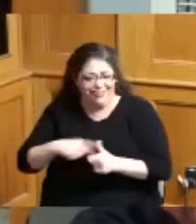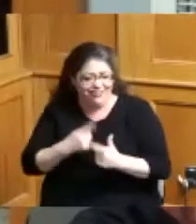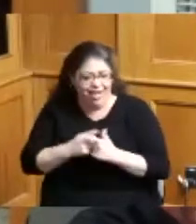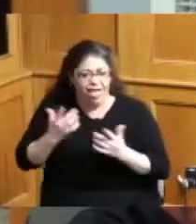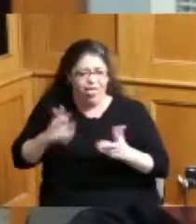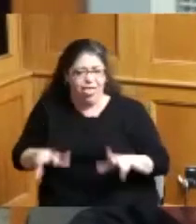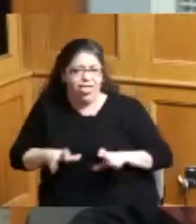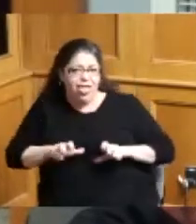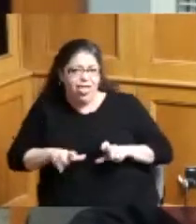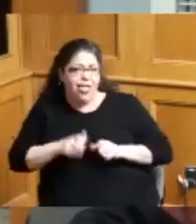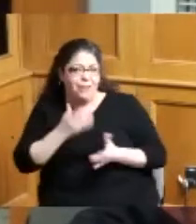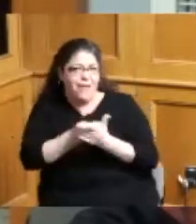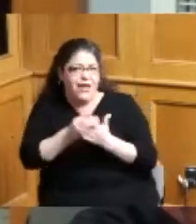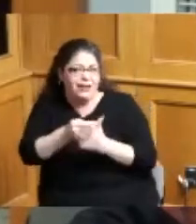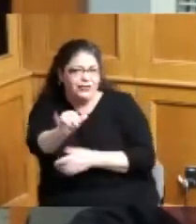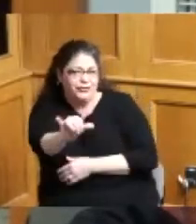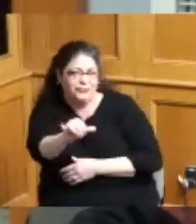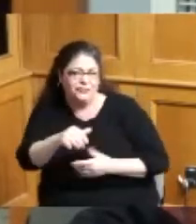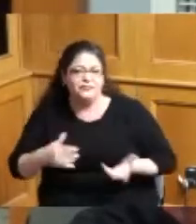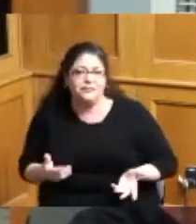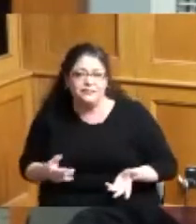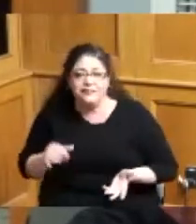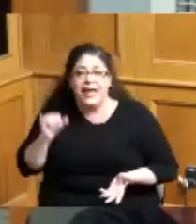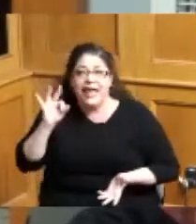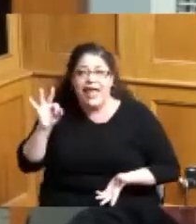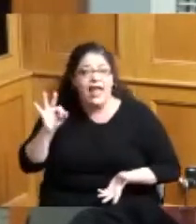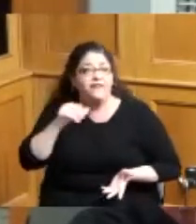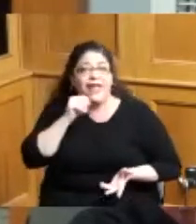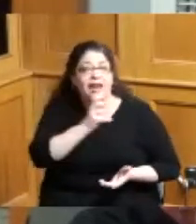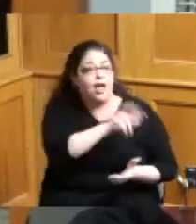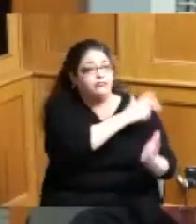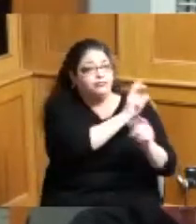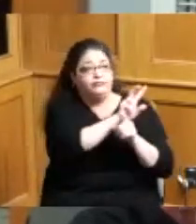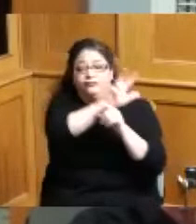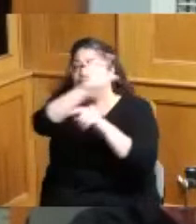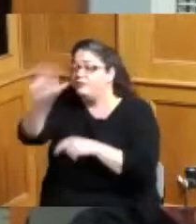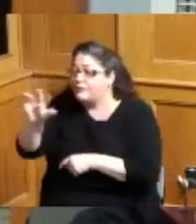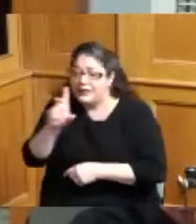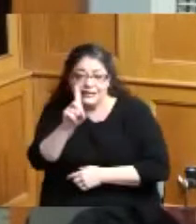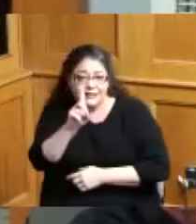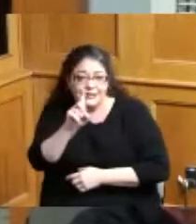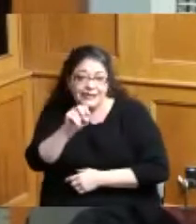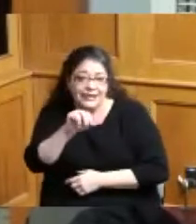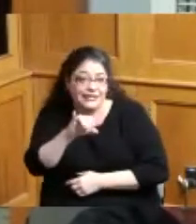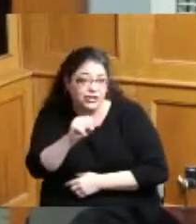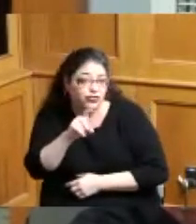money too so if they didn't take you out miss Denise street house y'all need to talk to them